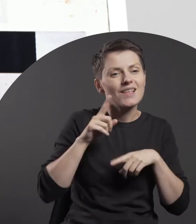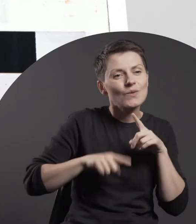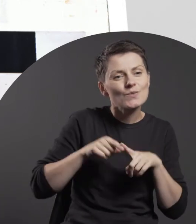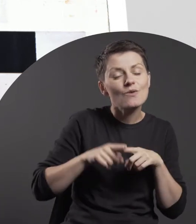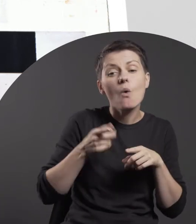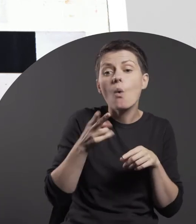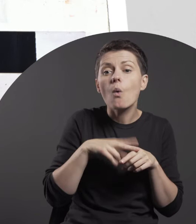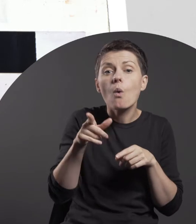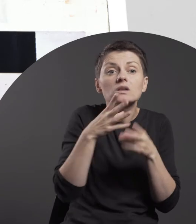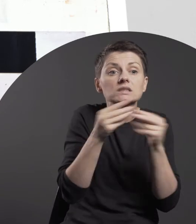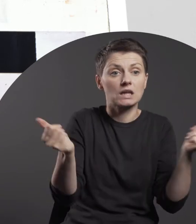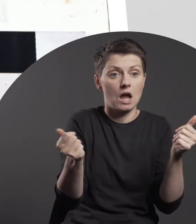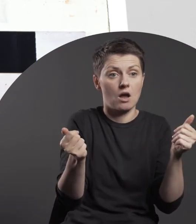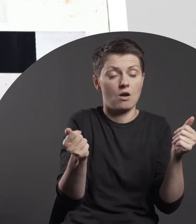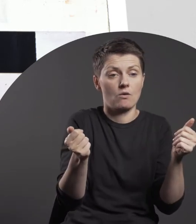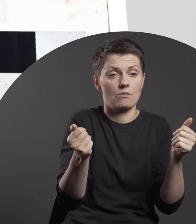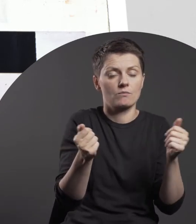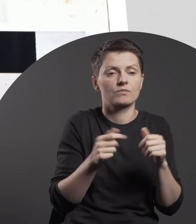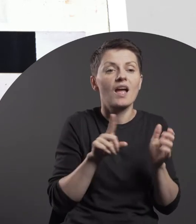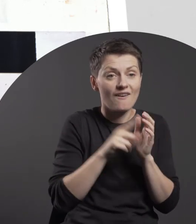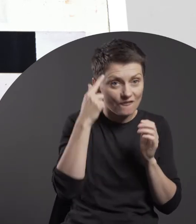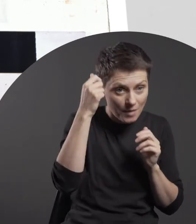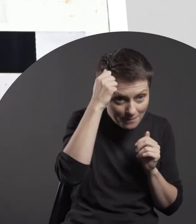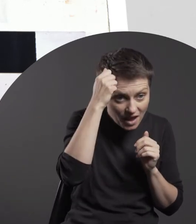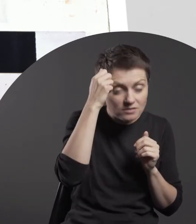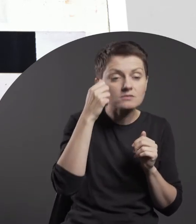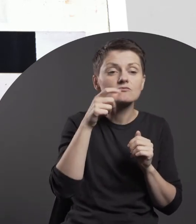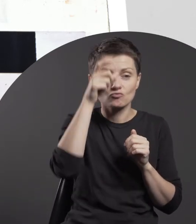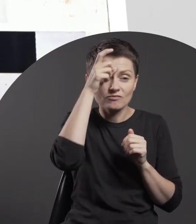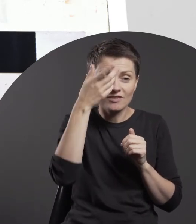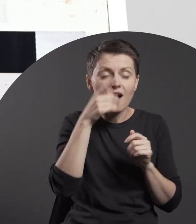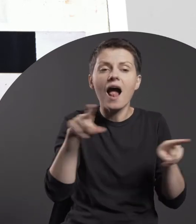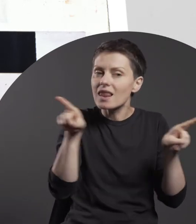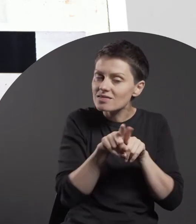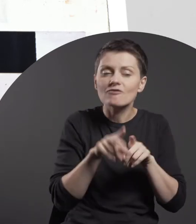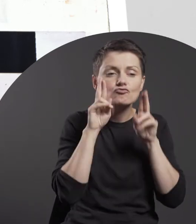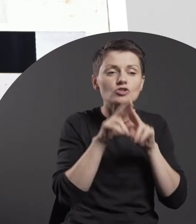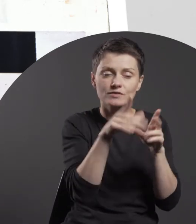both with regard to human memory and in the real world,